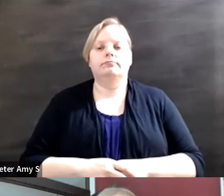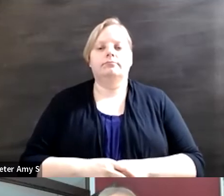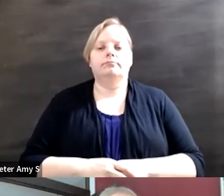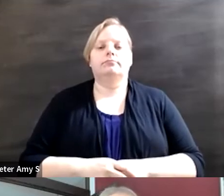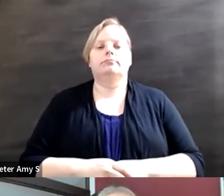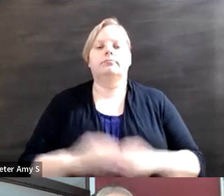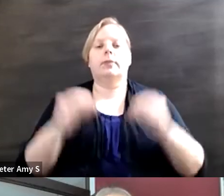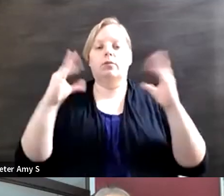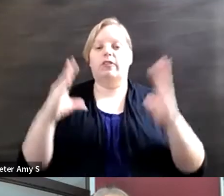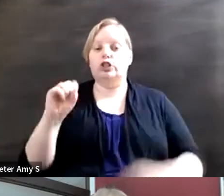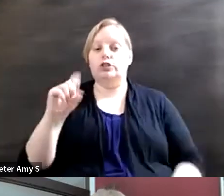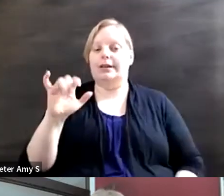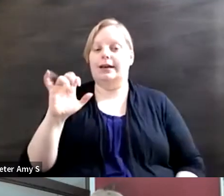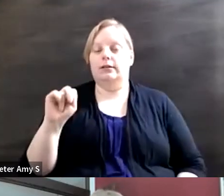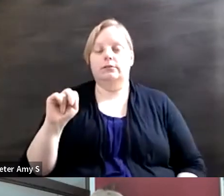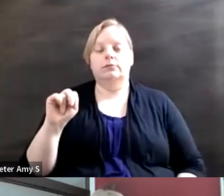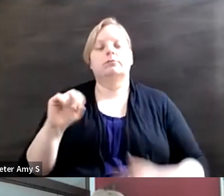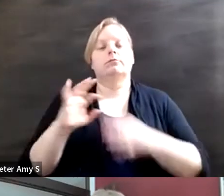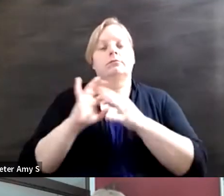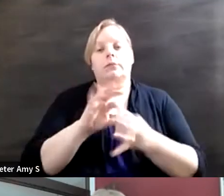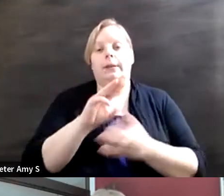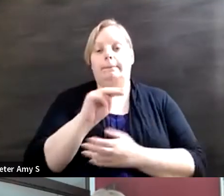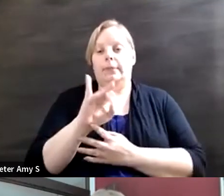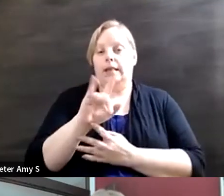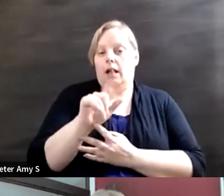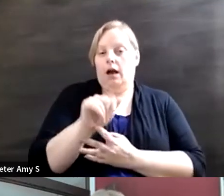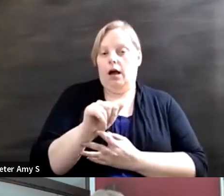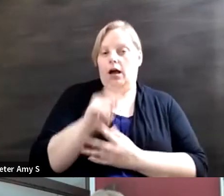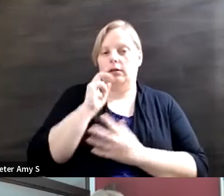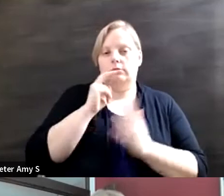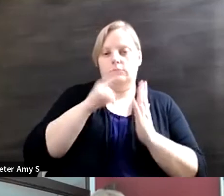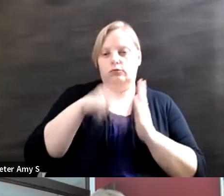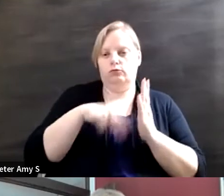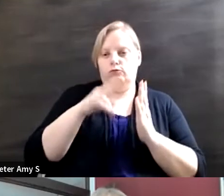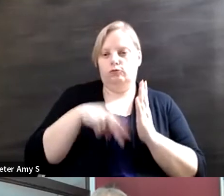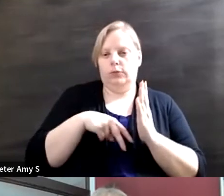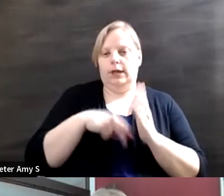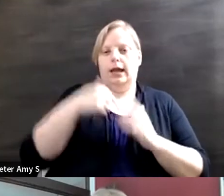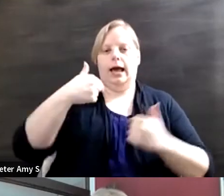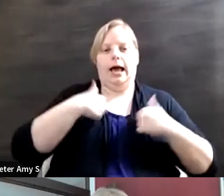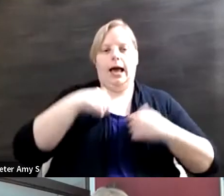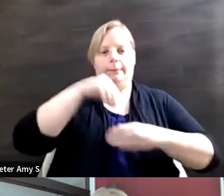Media wise I was visited and I'm reading I Am in Here by Elizabeth Bonker and her mom